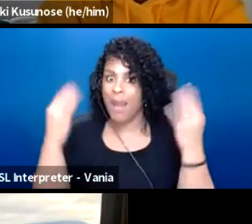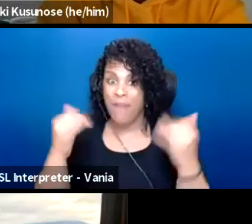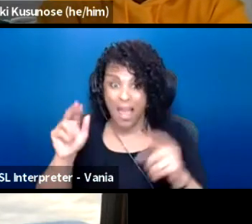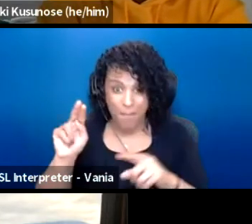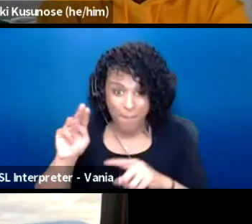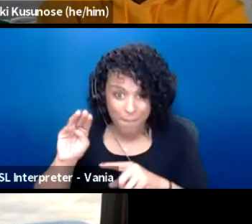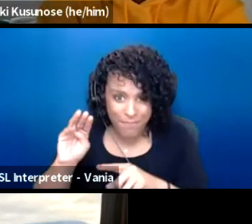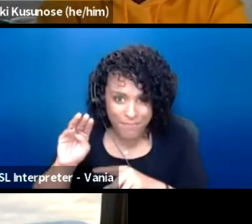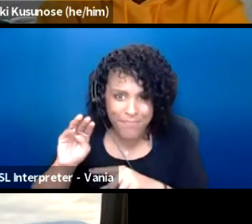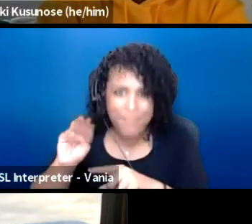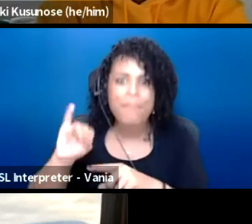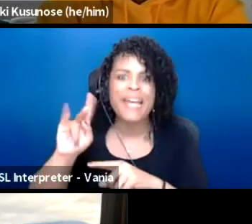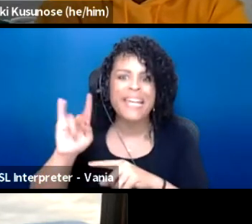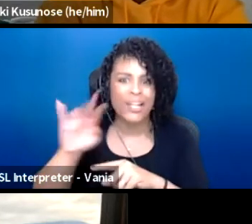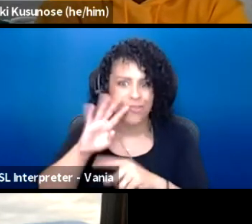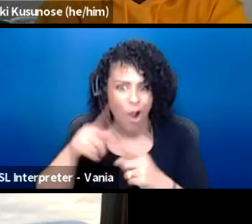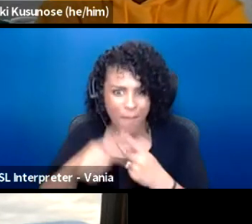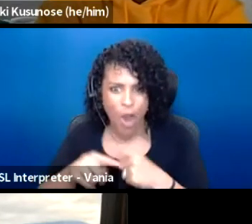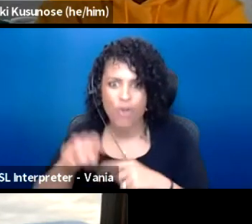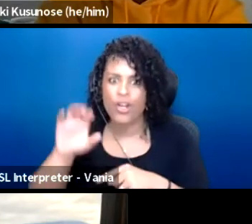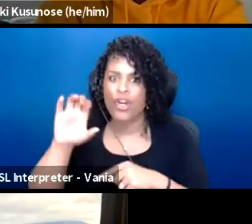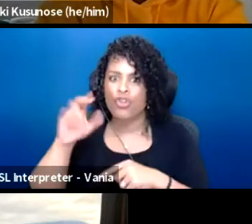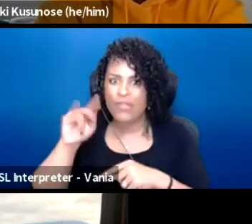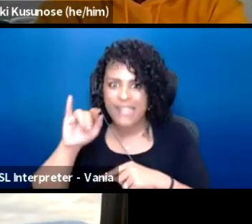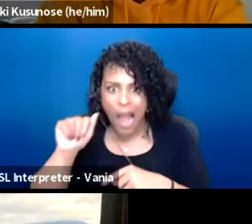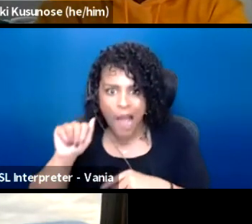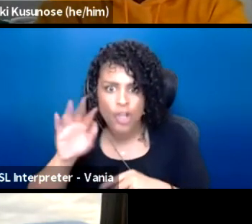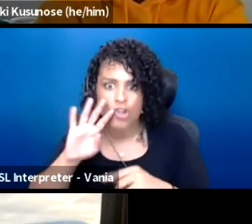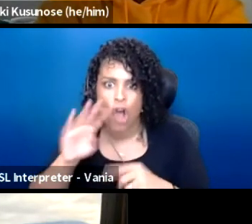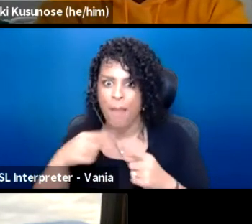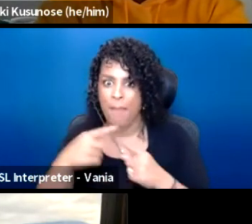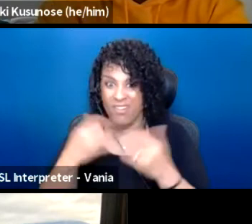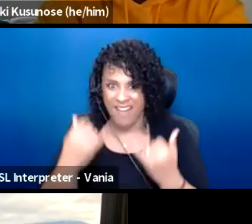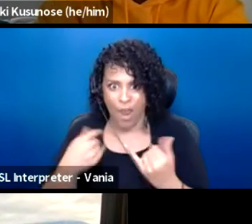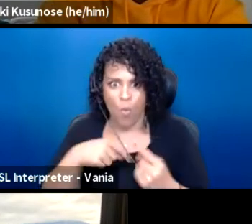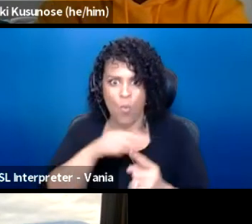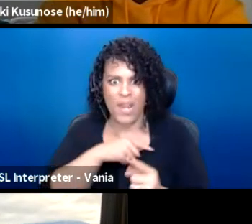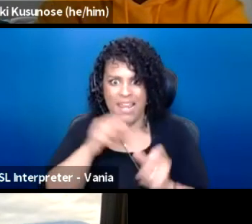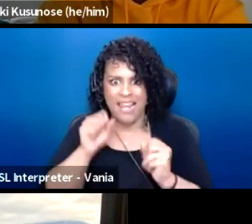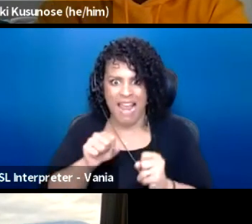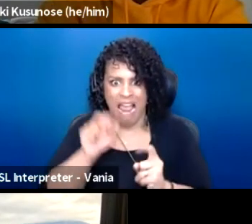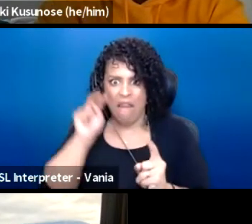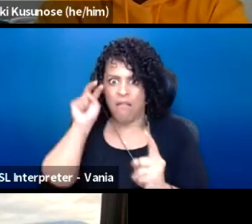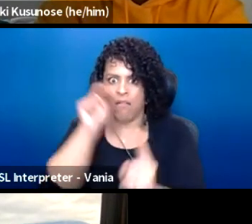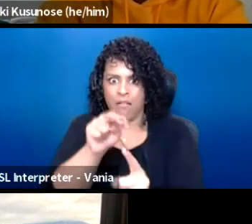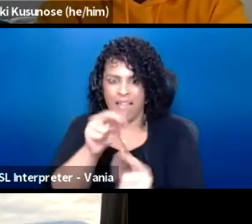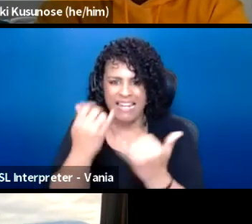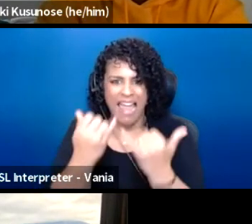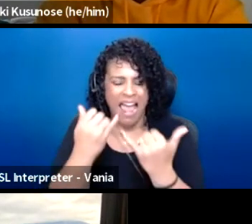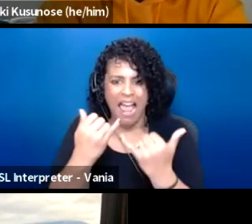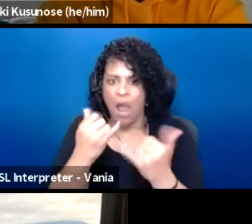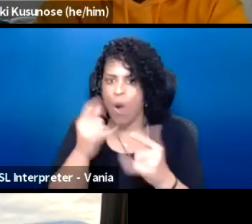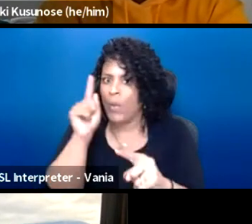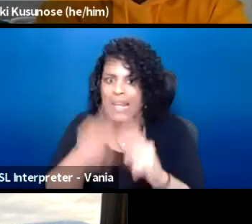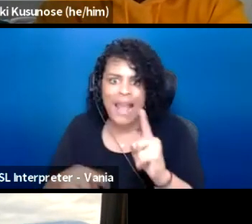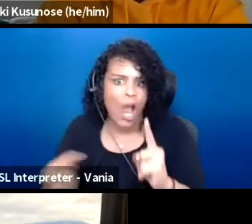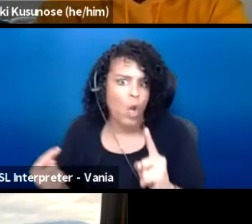and as Christiana was talking about, we now have a lens to what has true in our society. We can not step back from that again because,